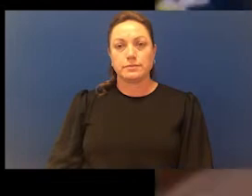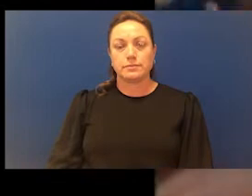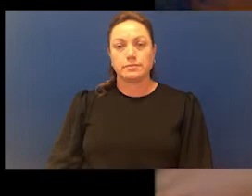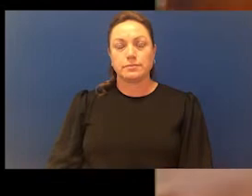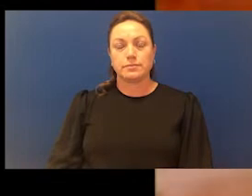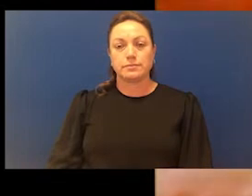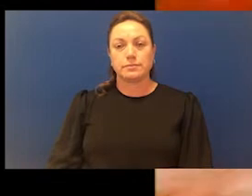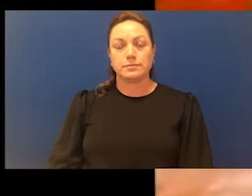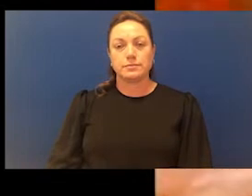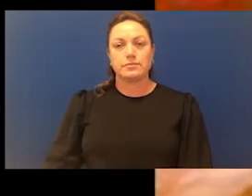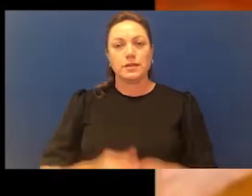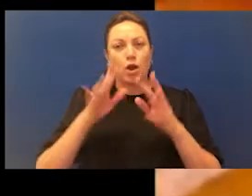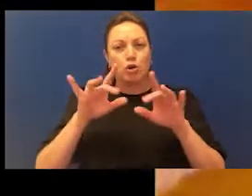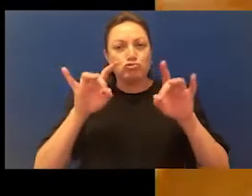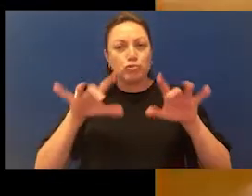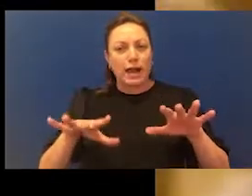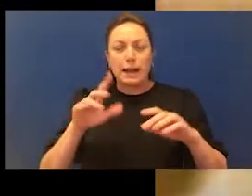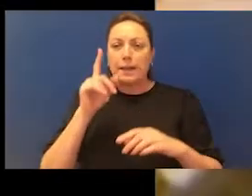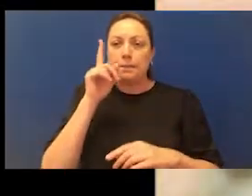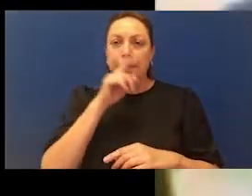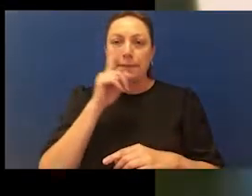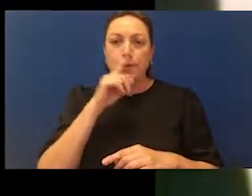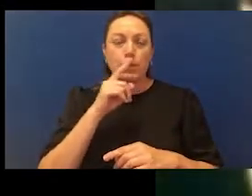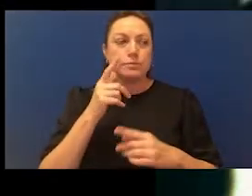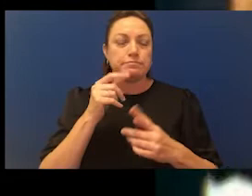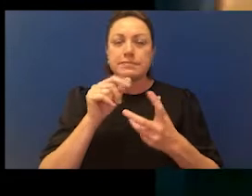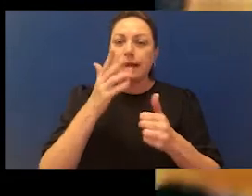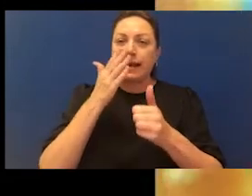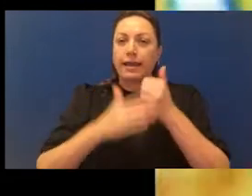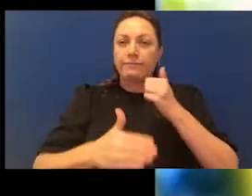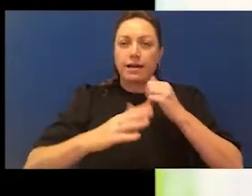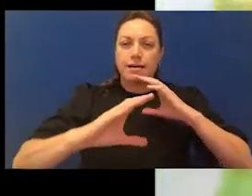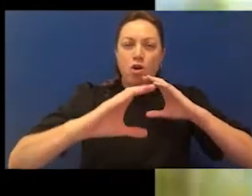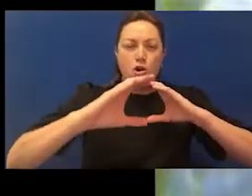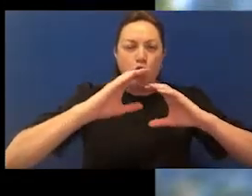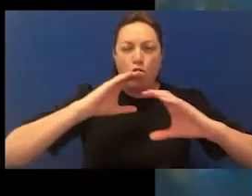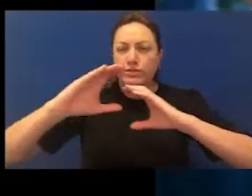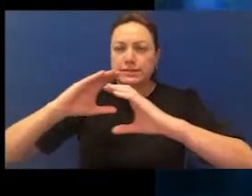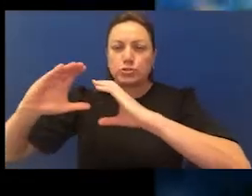Australia has never had the conversation that it needs to have at every level of society,